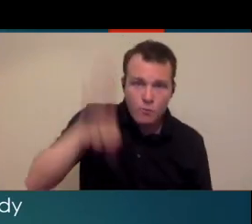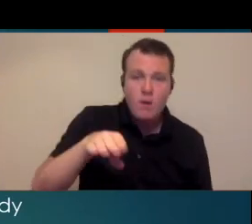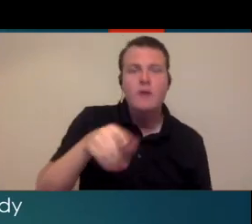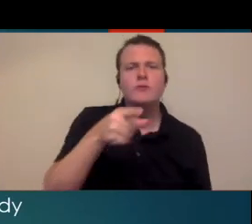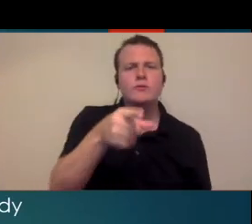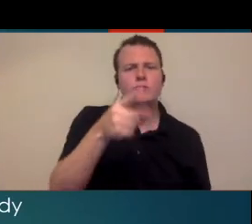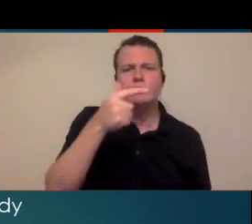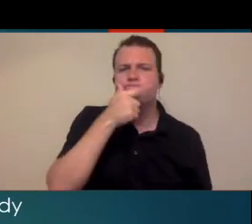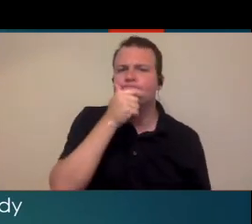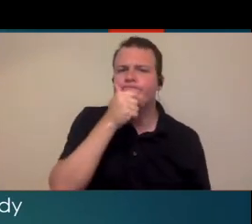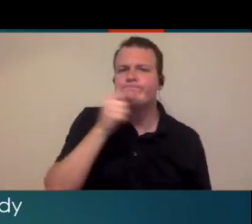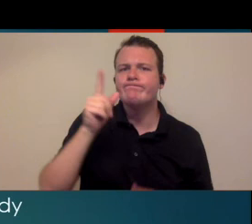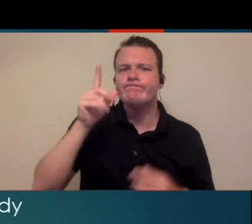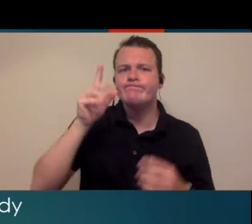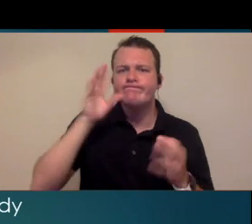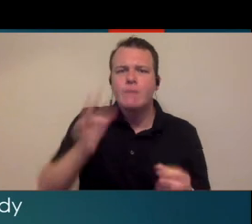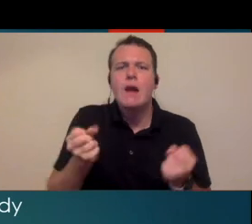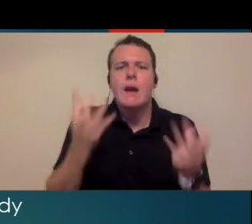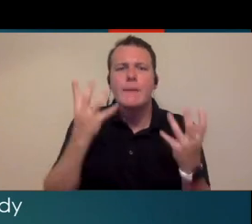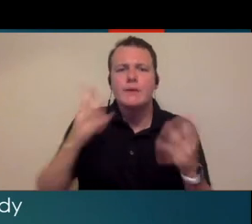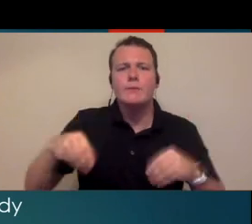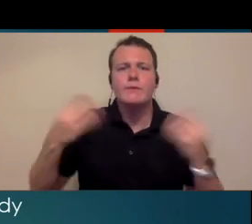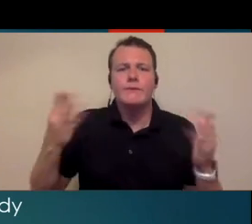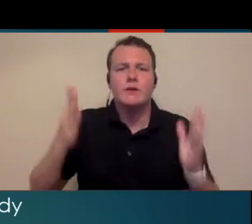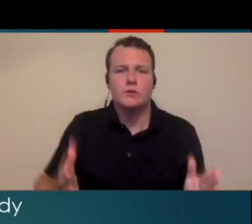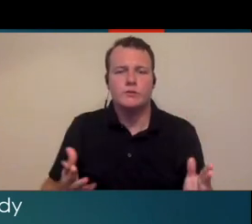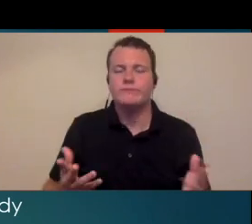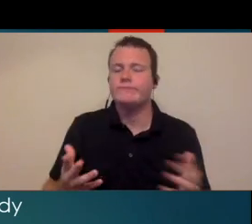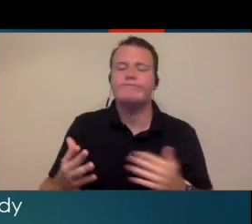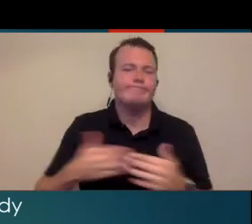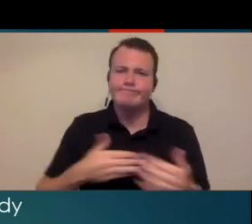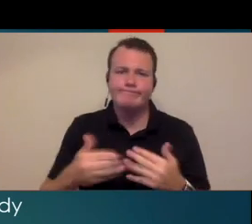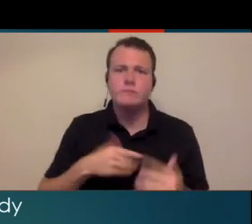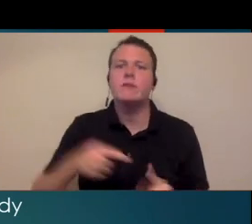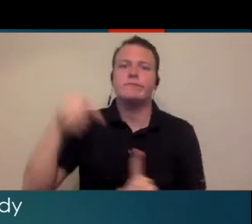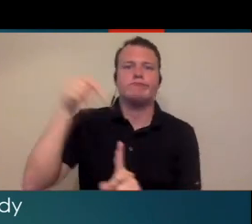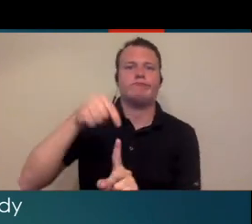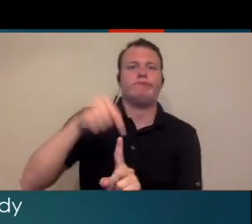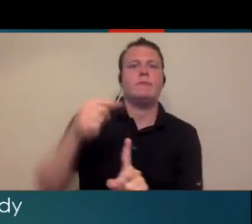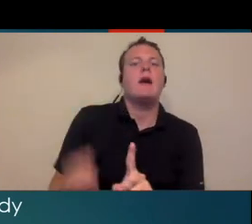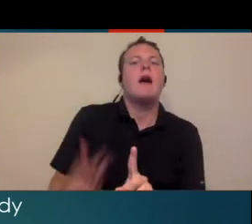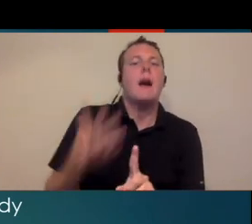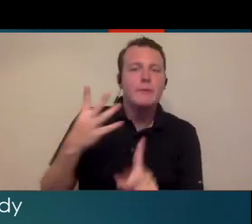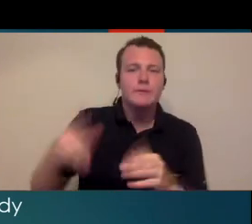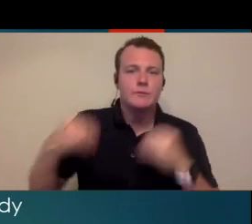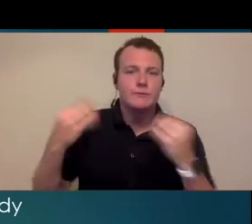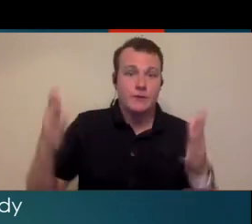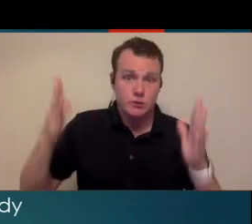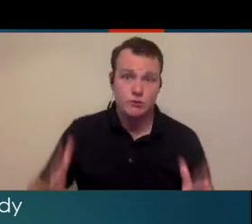a practice and then you kind of have to figure out the number of providers but either way you've got to know how many providers you're going to be working